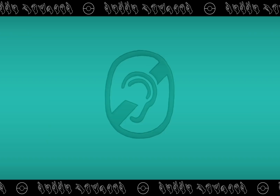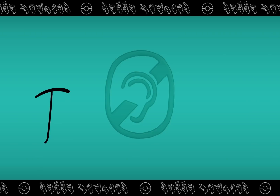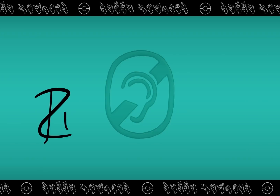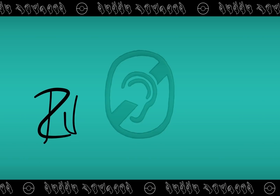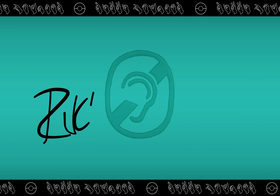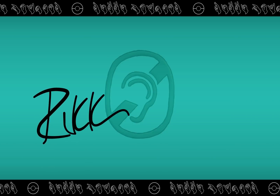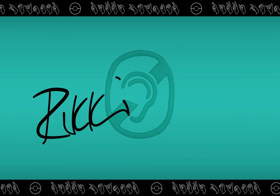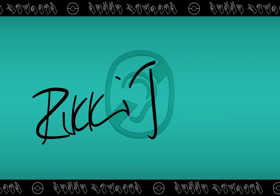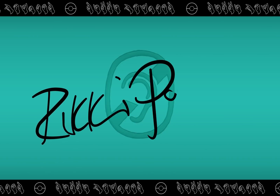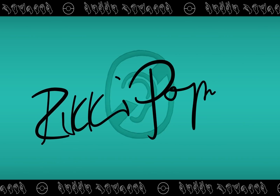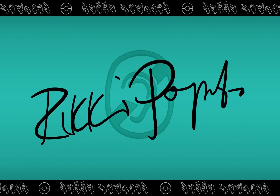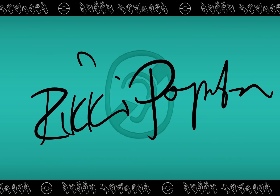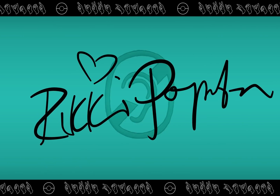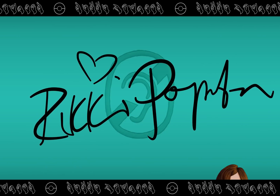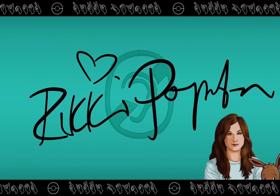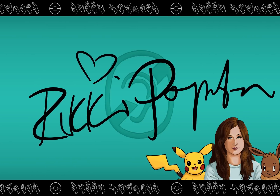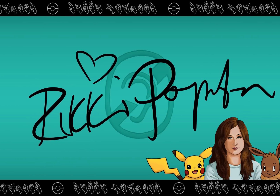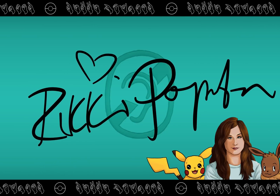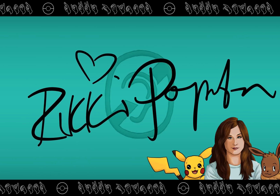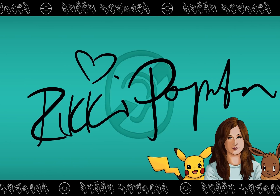(Marker scratching) (Electronic video game sound)